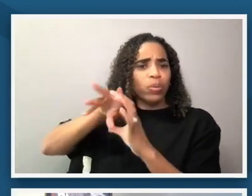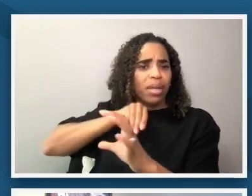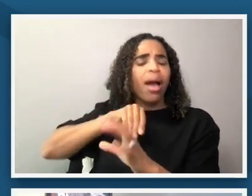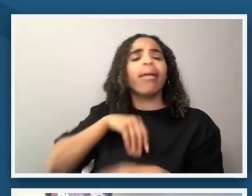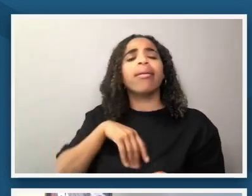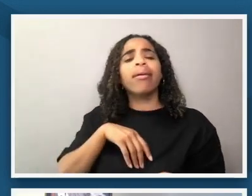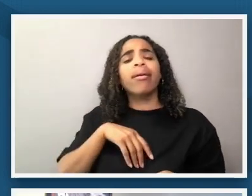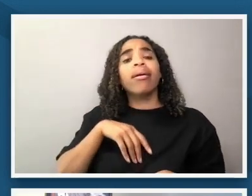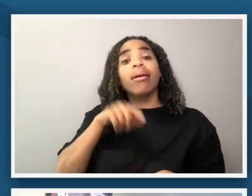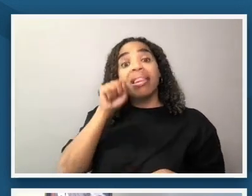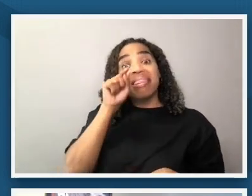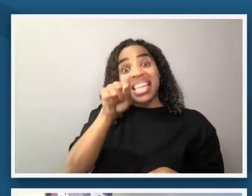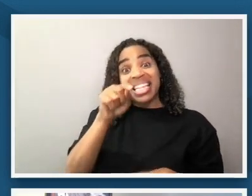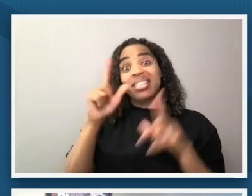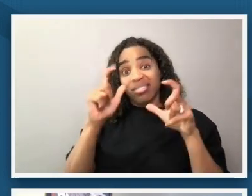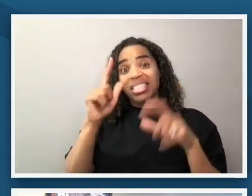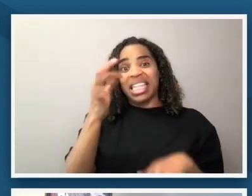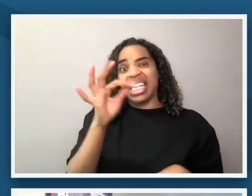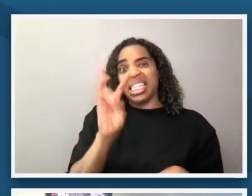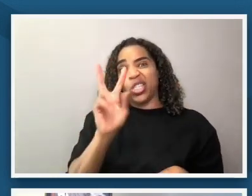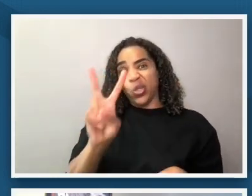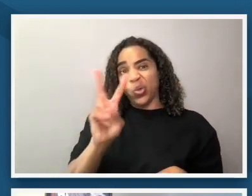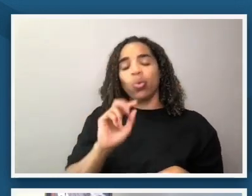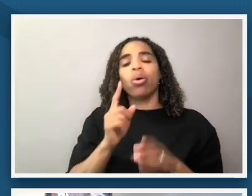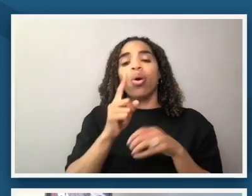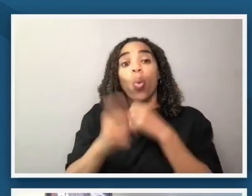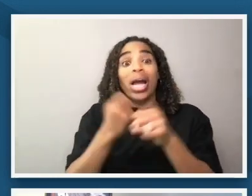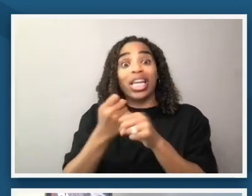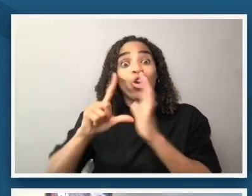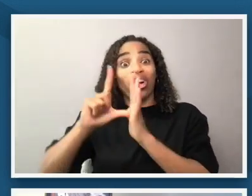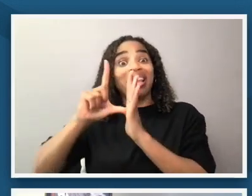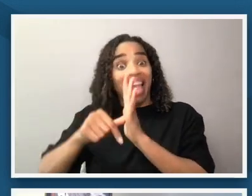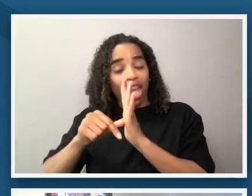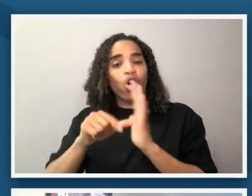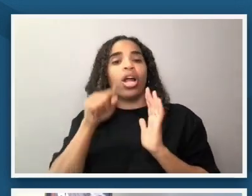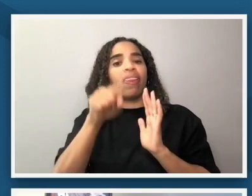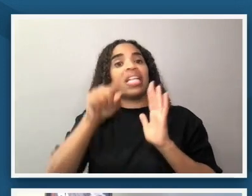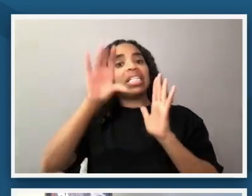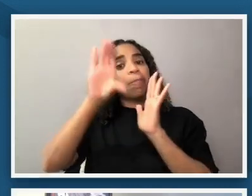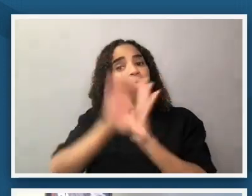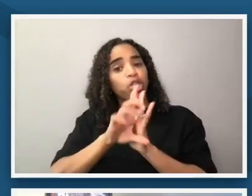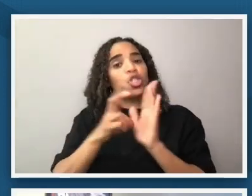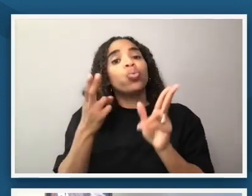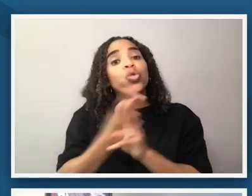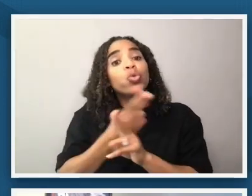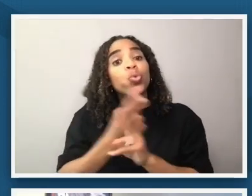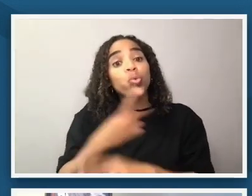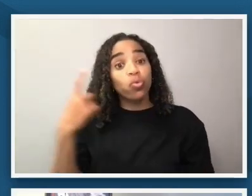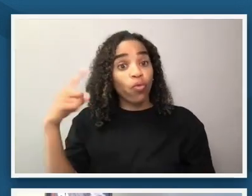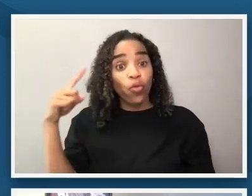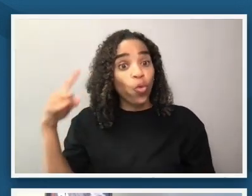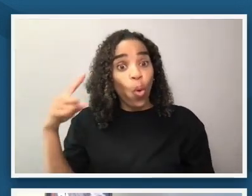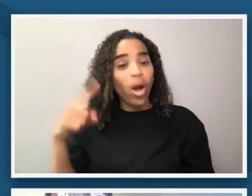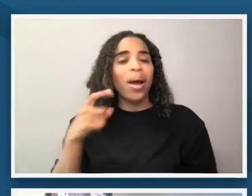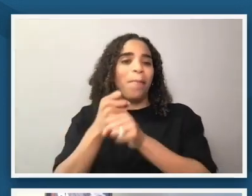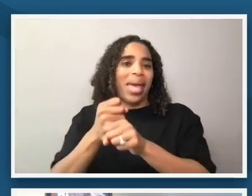and then in 1963 this particular image